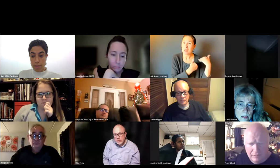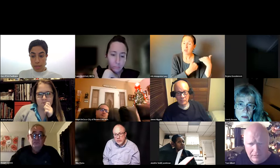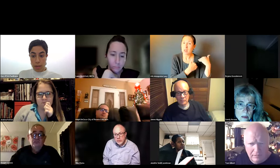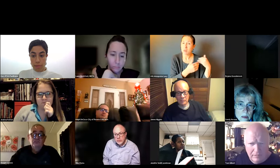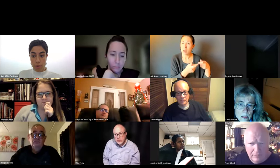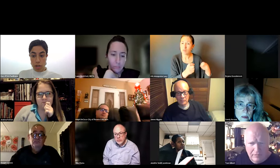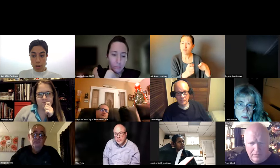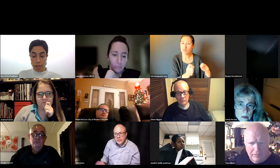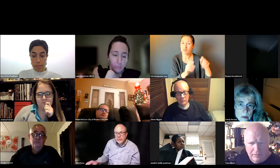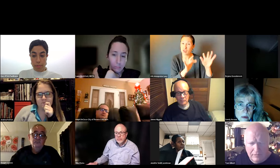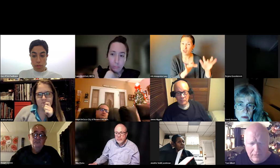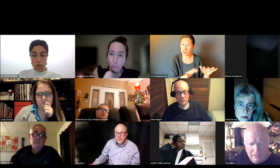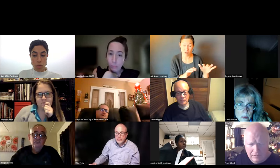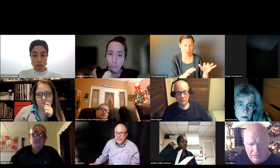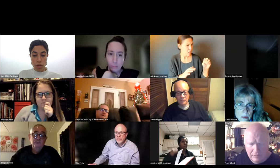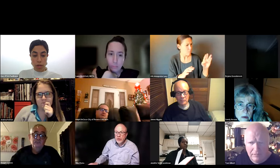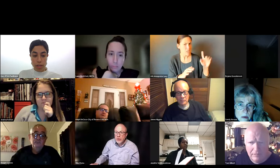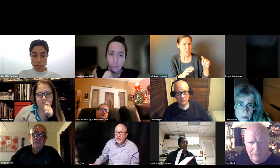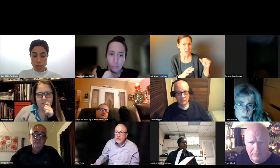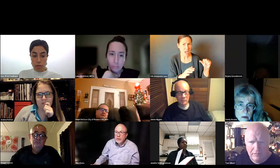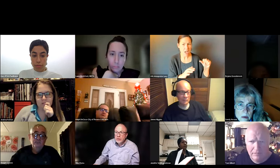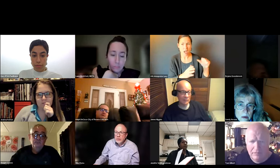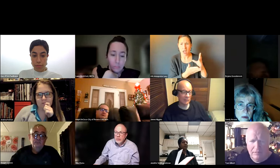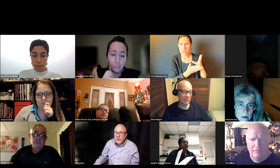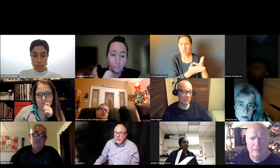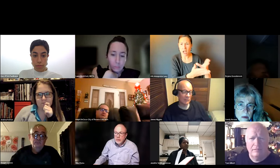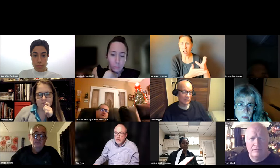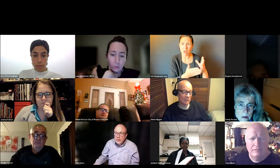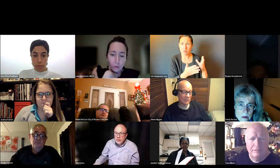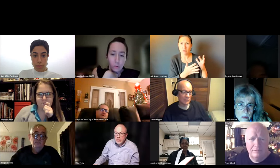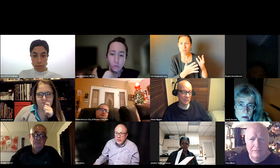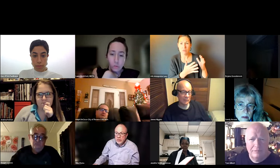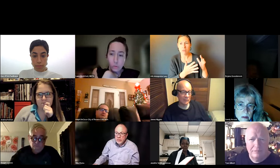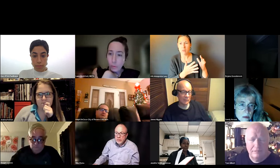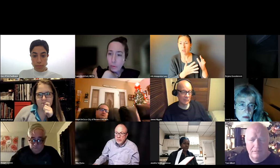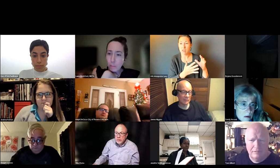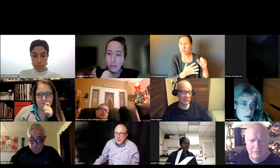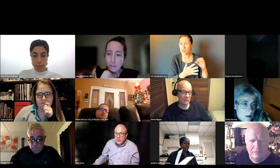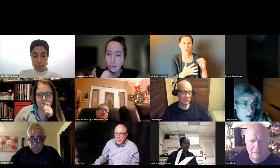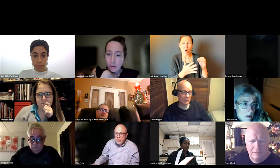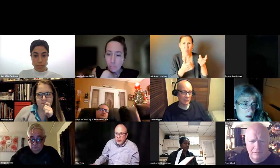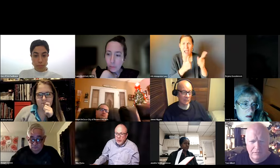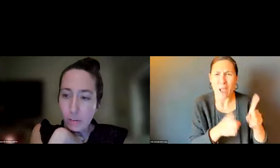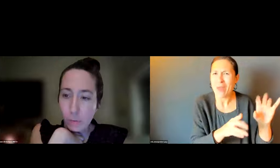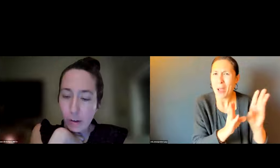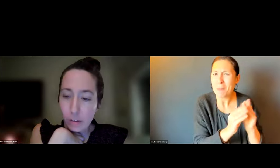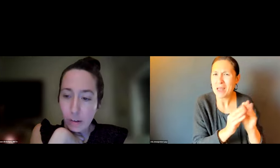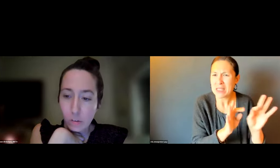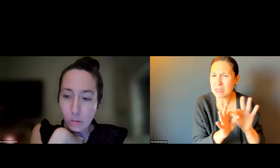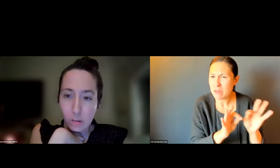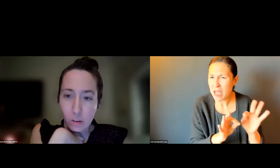DID MOST MBTA COMMUNITIES ATTEND? AND WHAT ISSUES WERE RAISED? SOME OF WHICH AUDIENCE MEMBERS